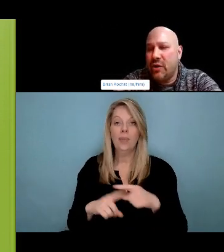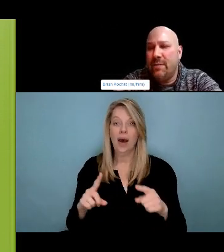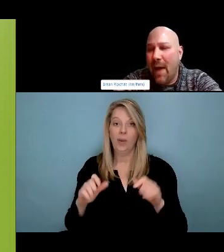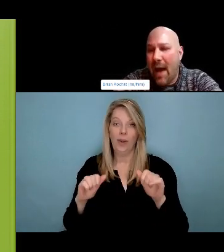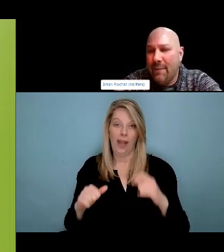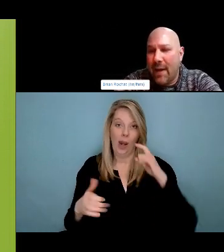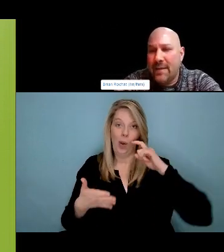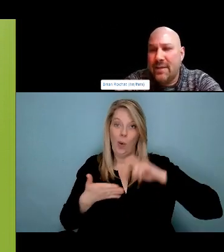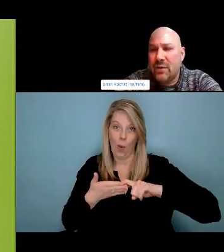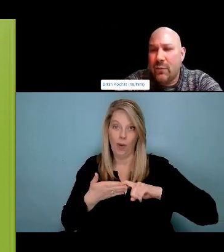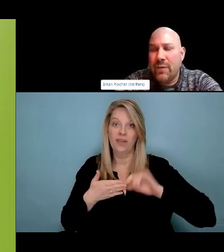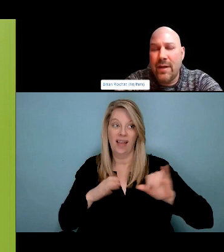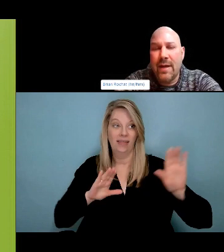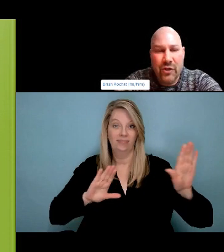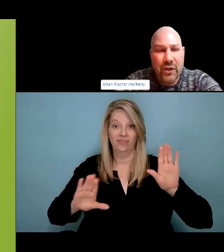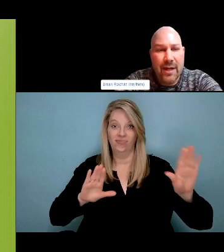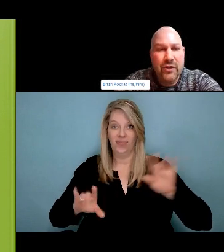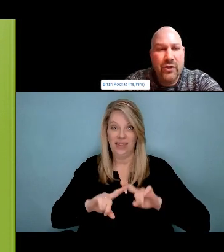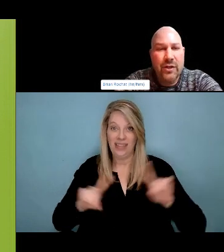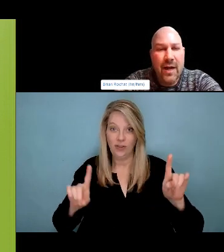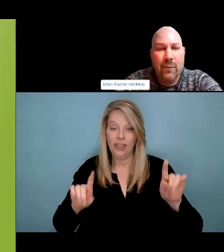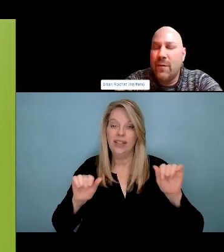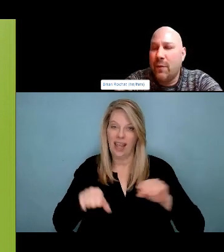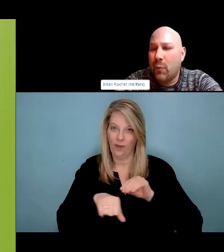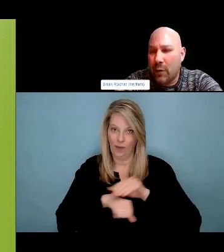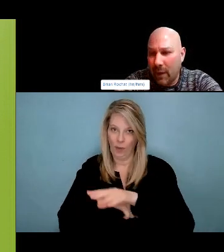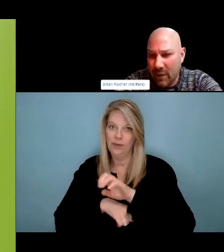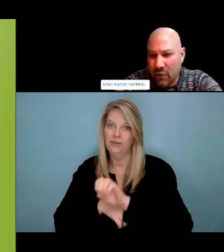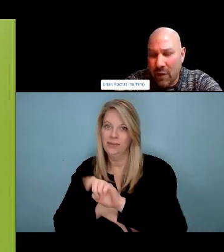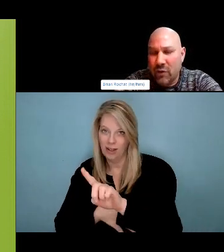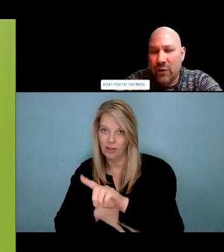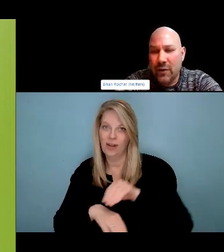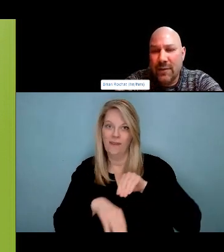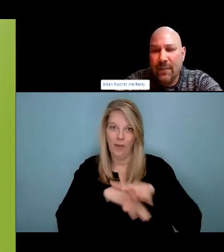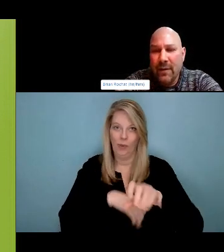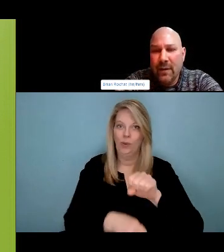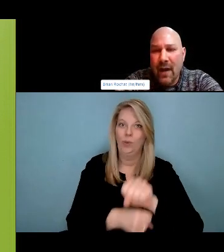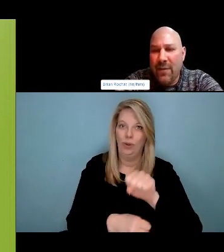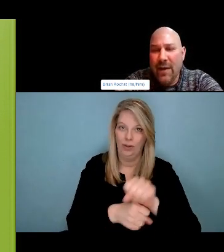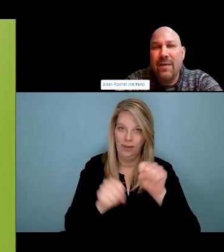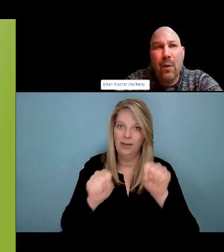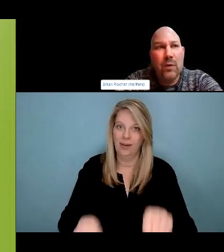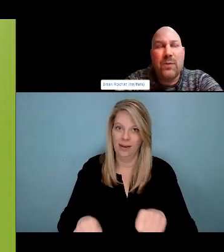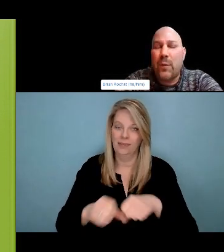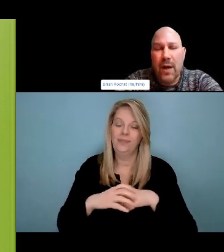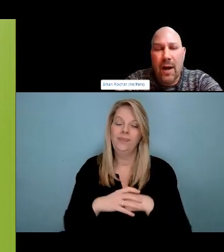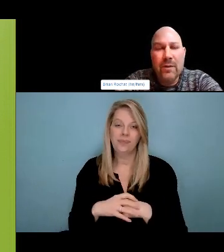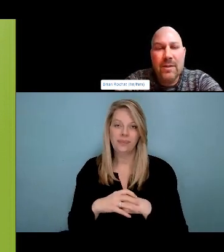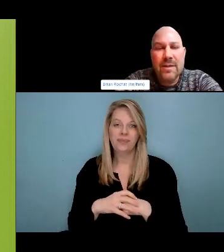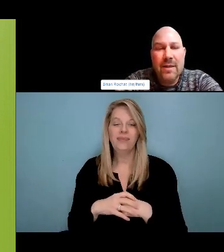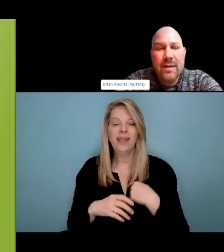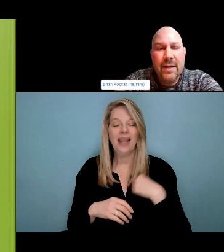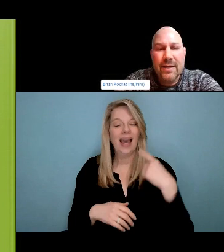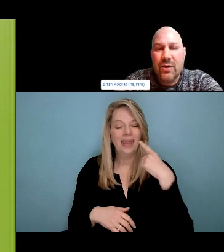He asked who wanted to be named. Of course I put my hand up. I want to, I want to know,